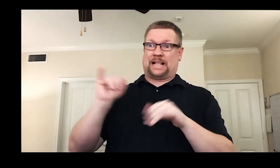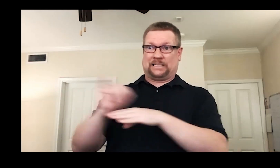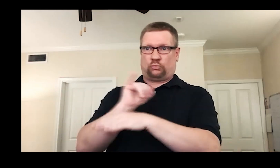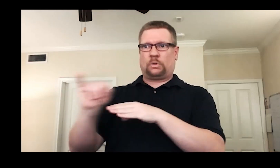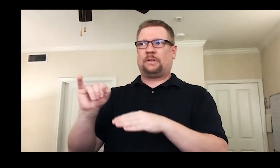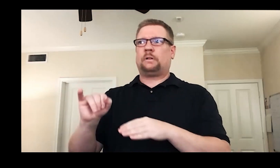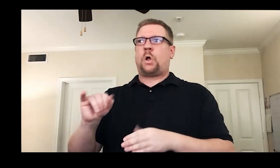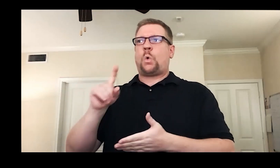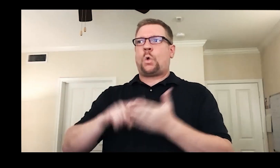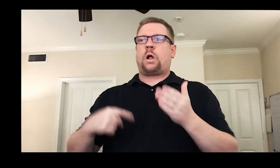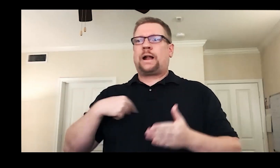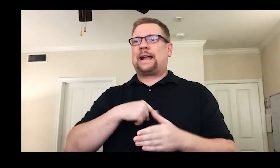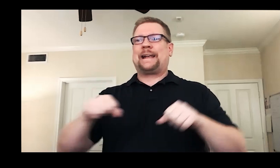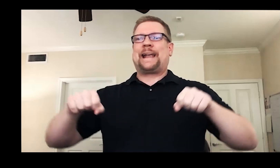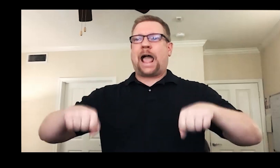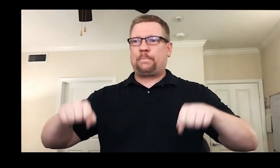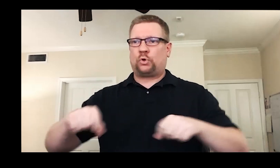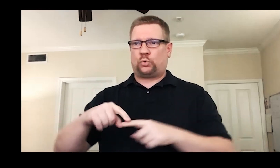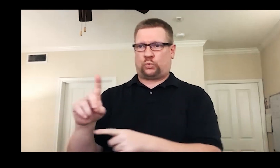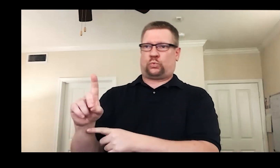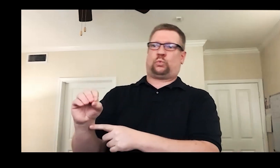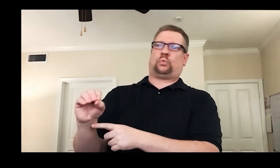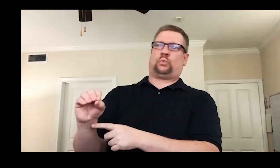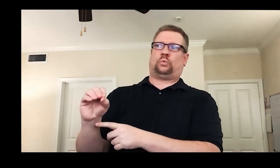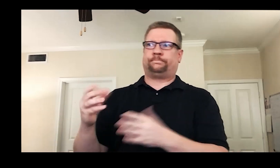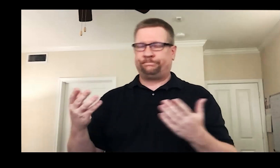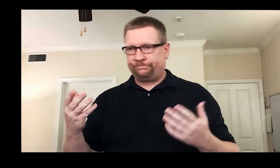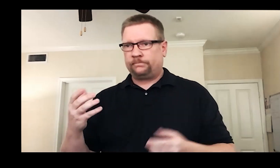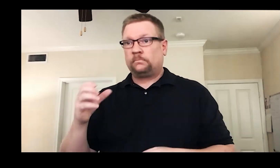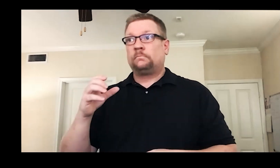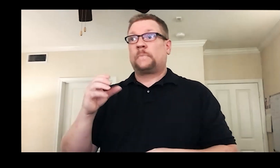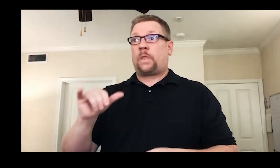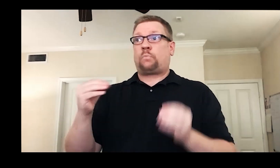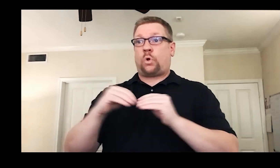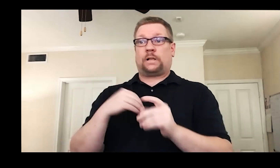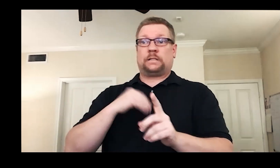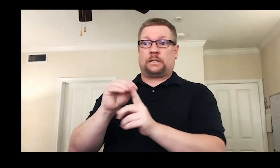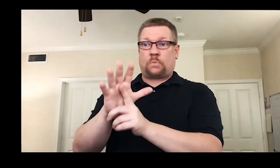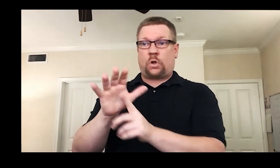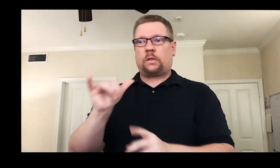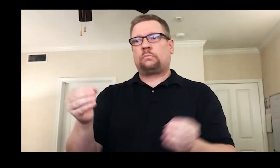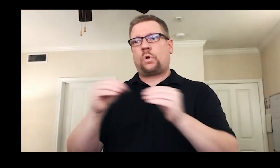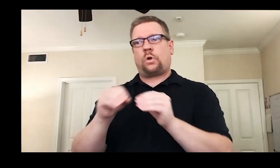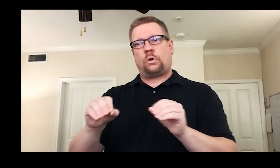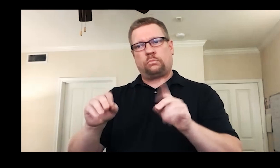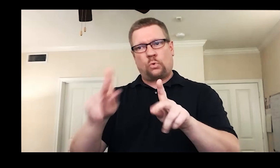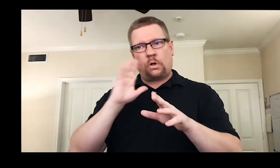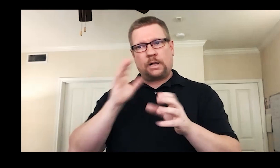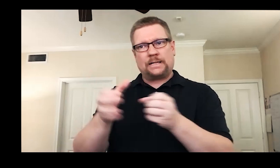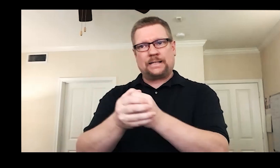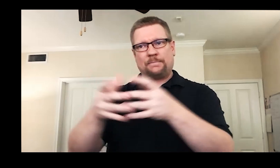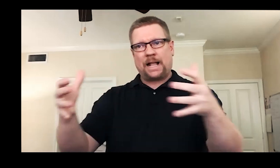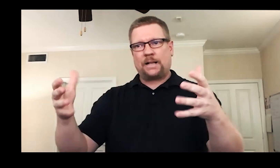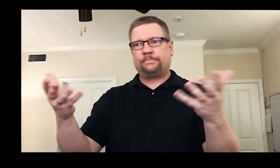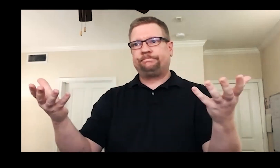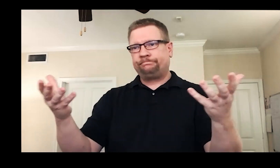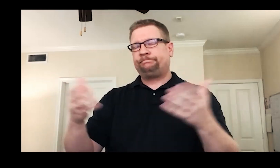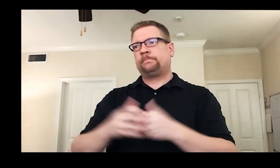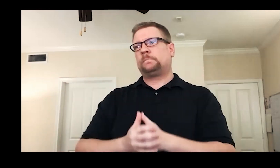The more exposure to Deaf talent, the more opportunities,